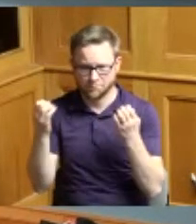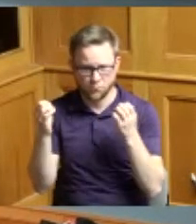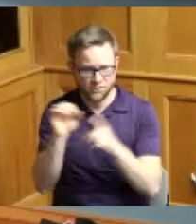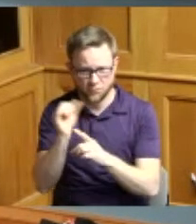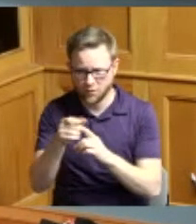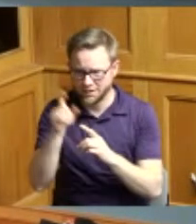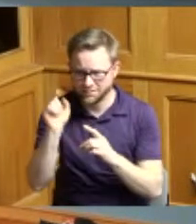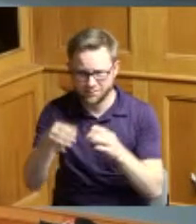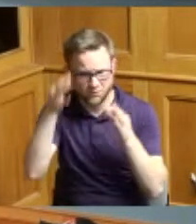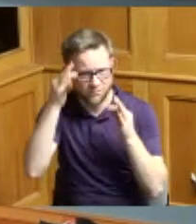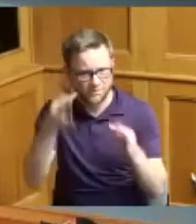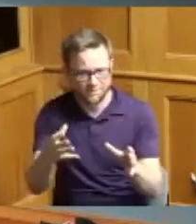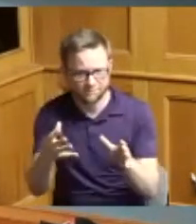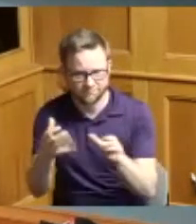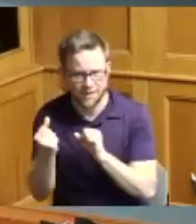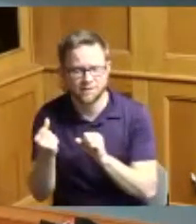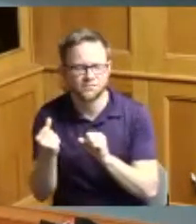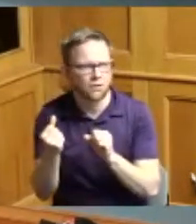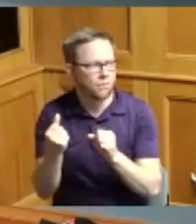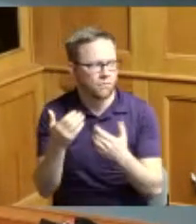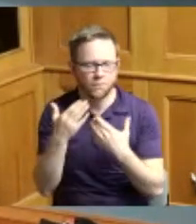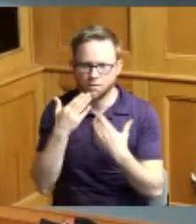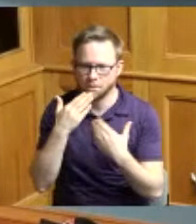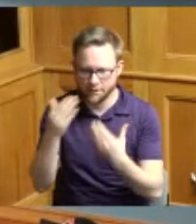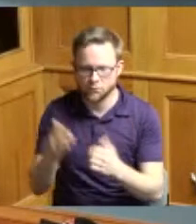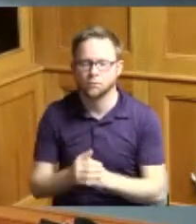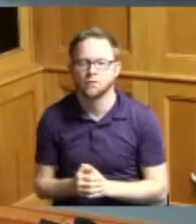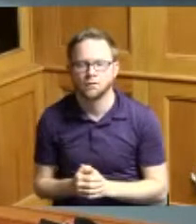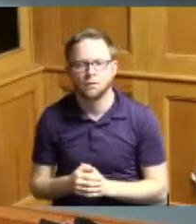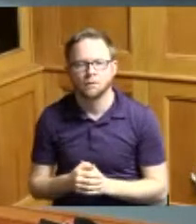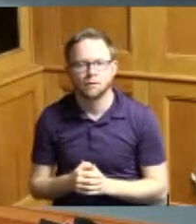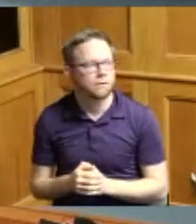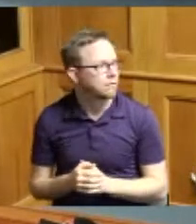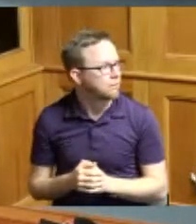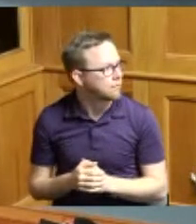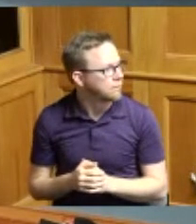bringing it forward so I;d like to make a message did you want to say something else